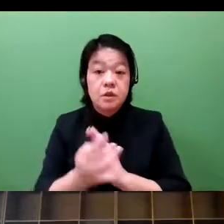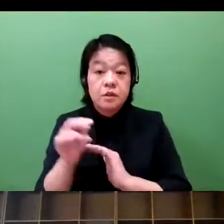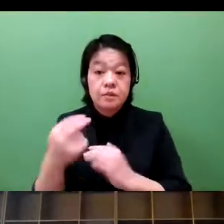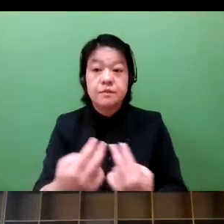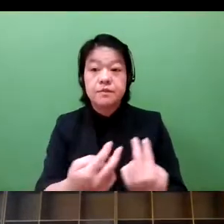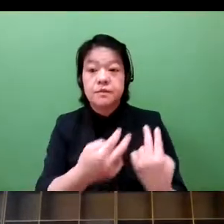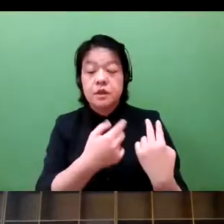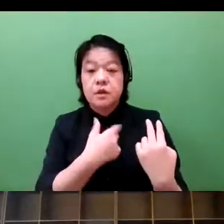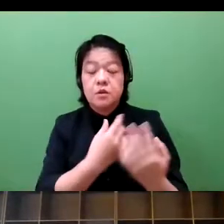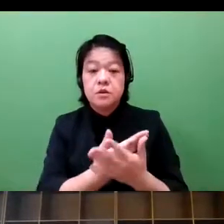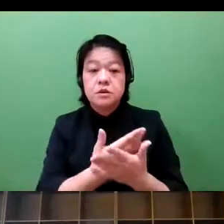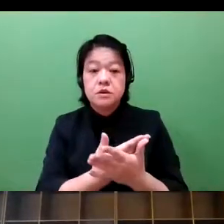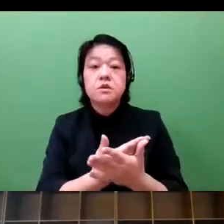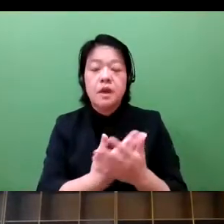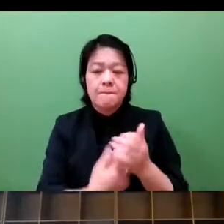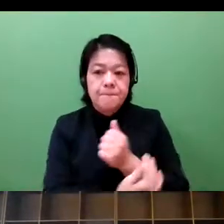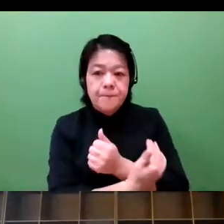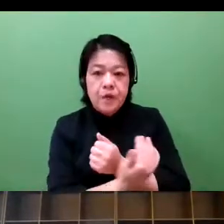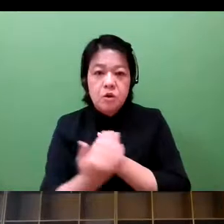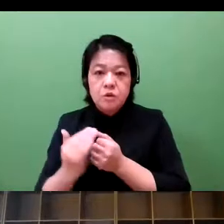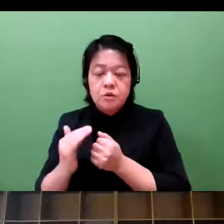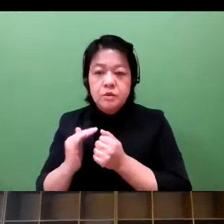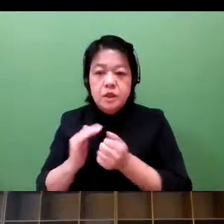Let me show you this slide once again.